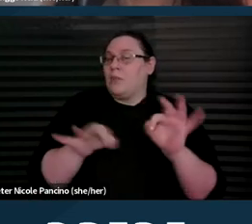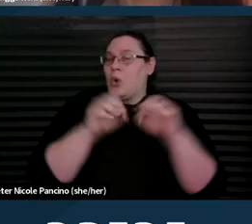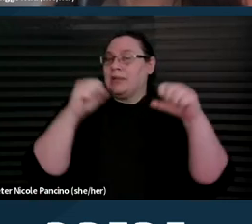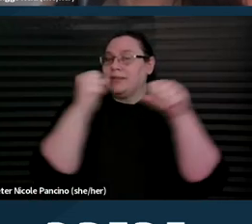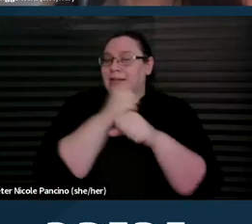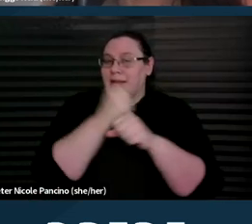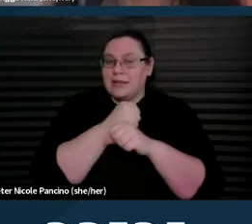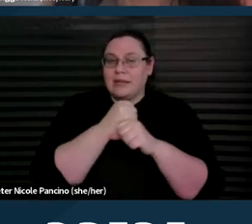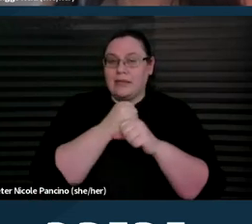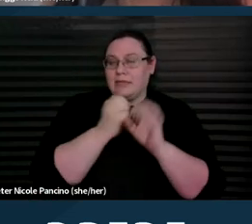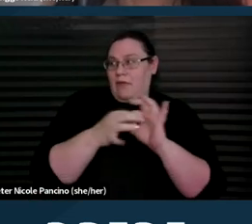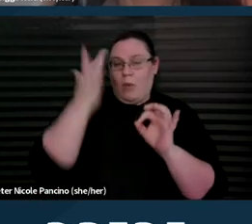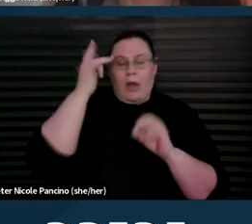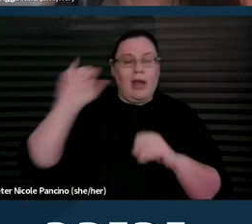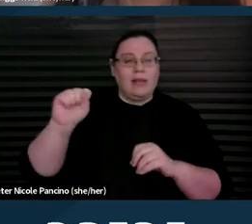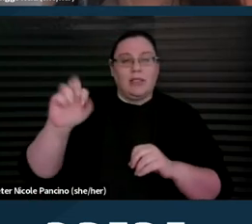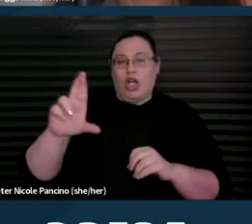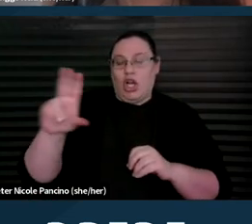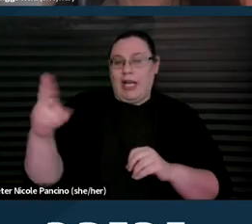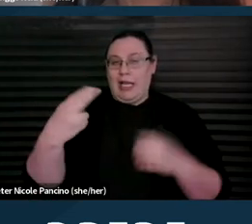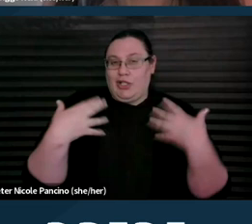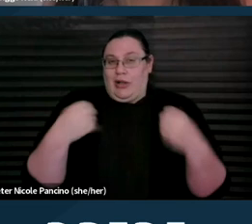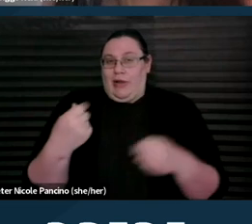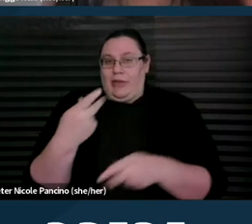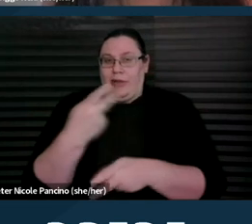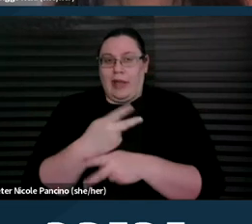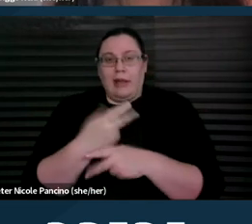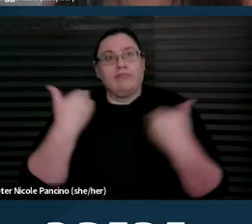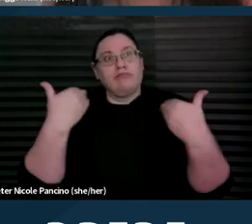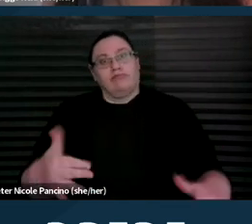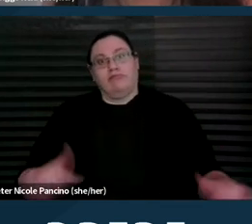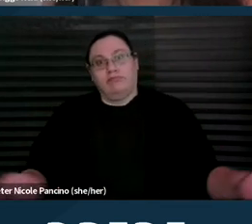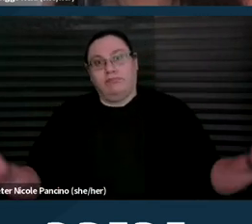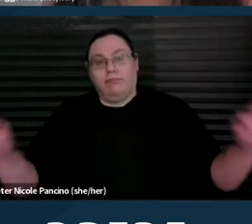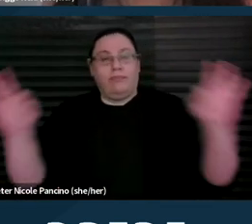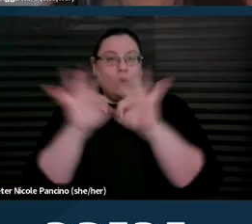why SRH healthcare is so important for the disability community.